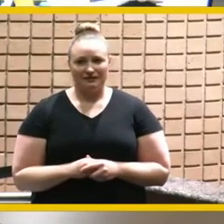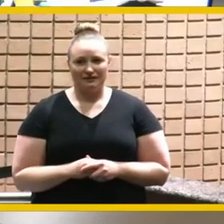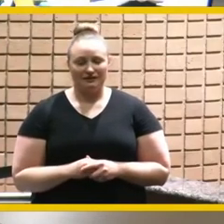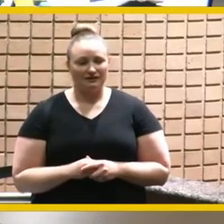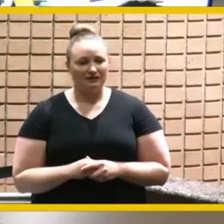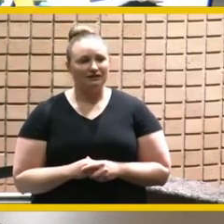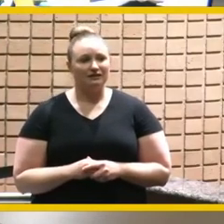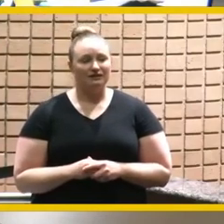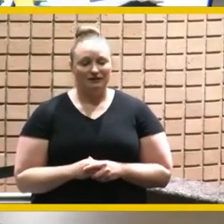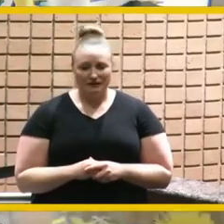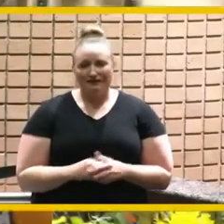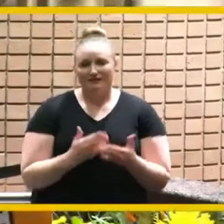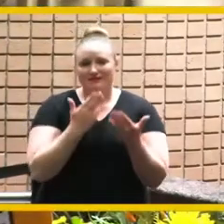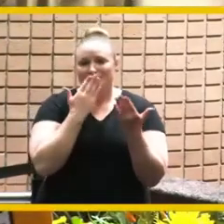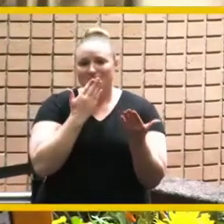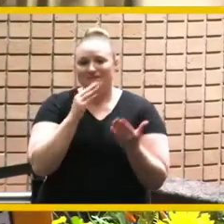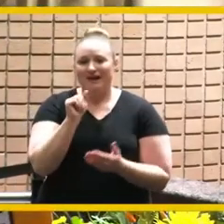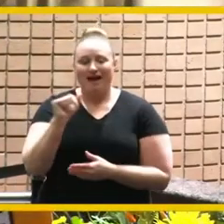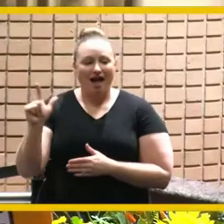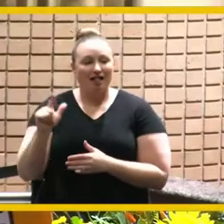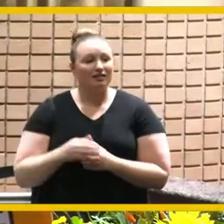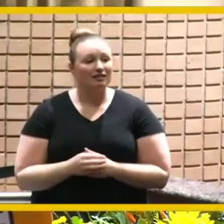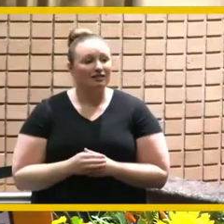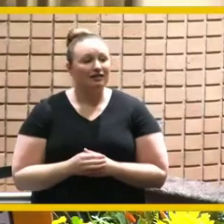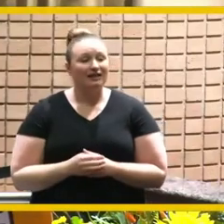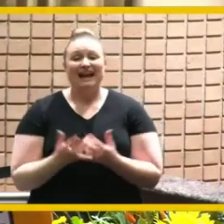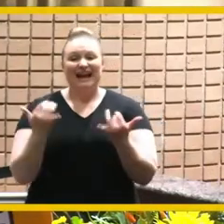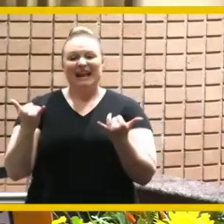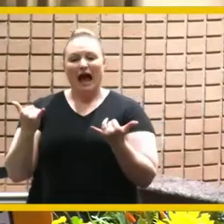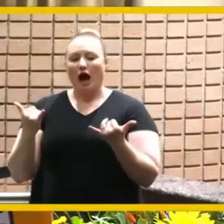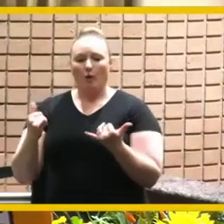thank you al now this isn't in the lineup but i'm just going to take a minute to personally